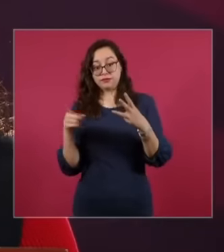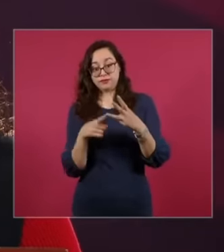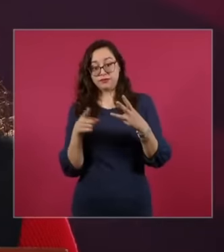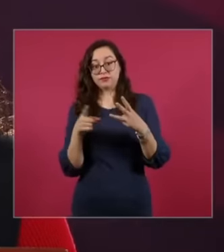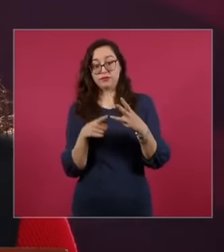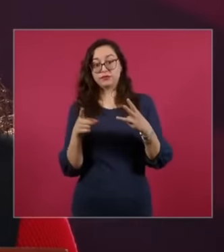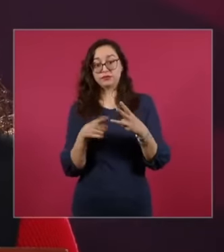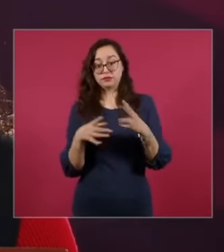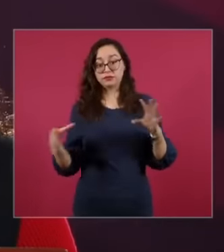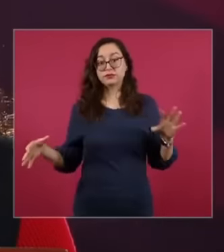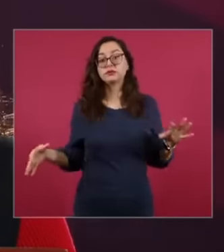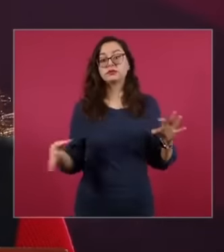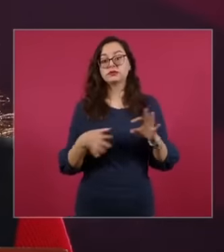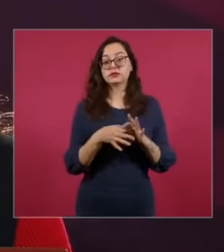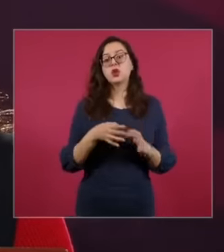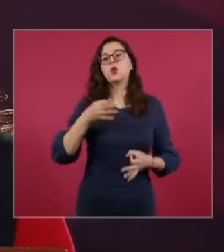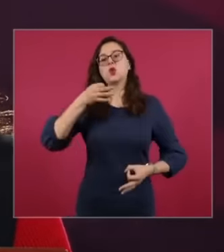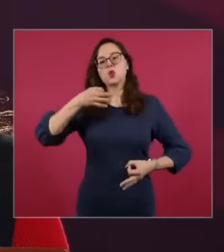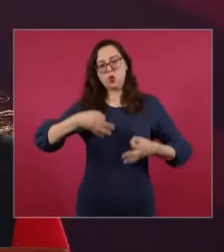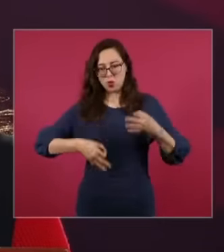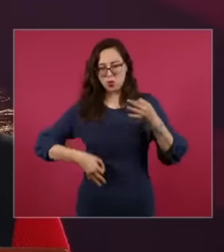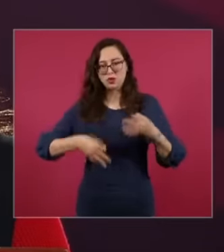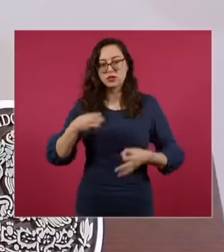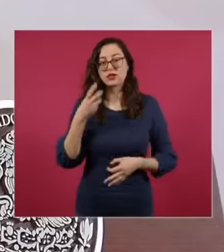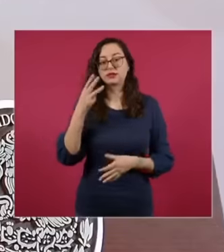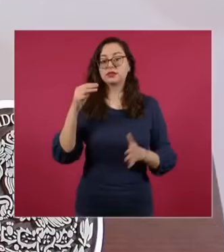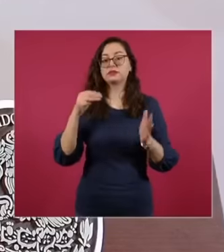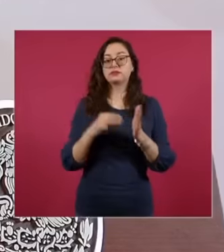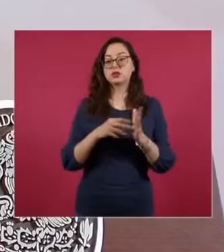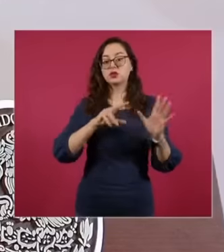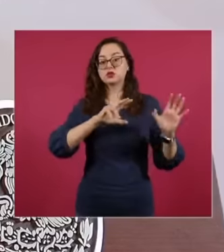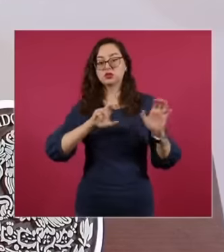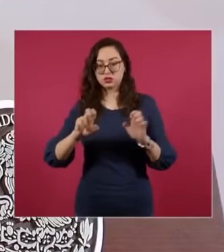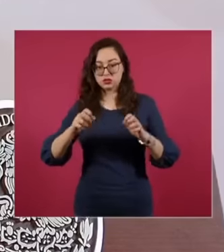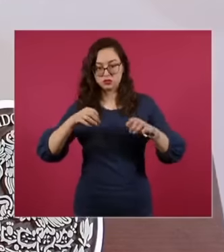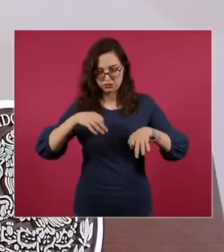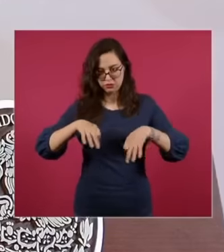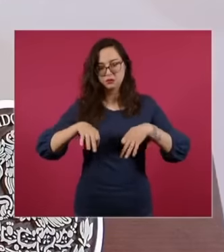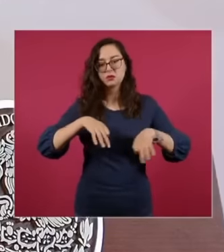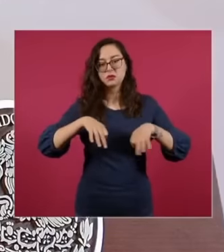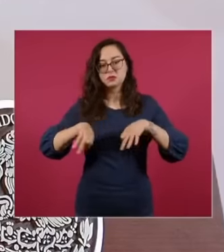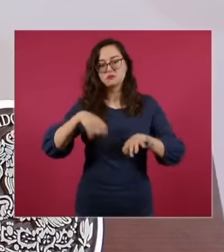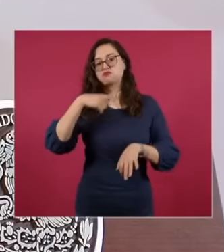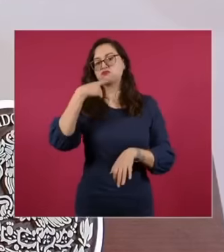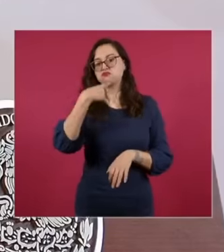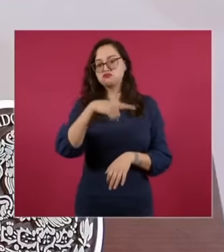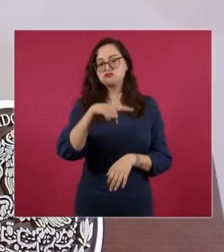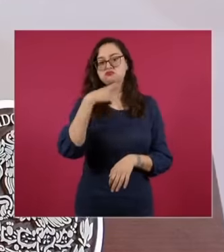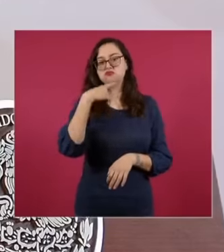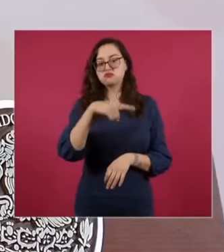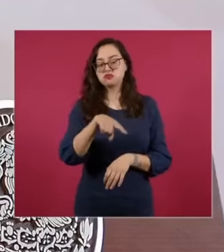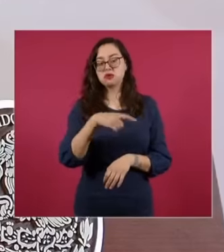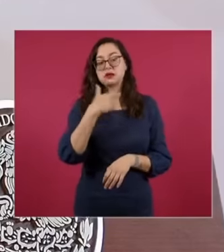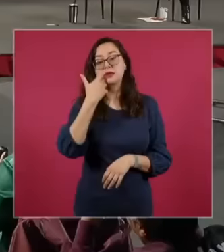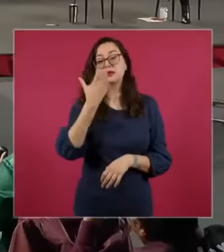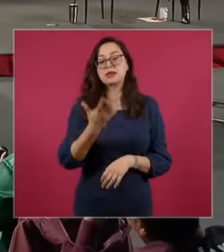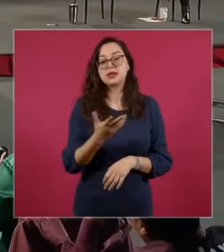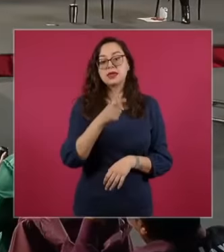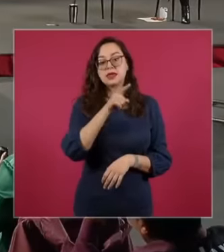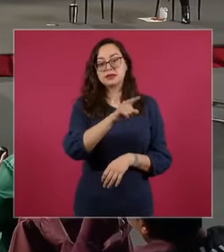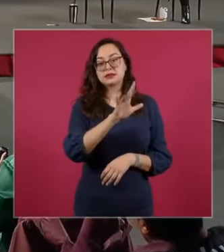linked to lawsuits of 3,800 workers who have demanded 5% of the